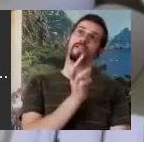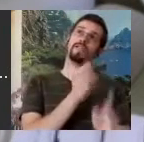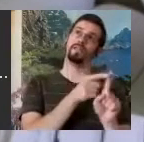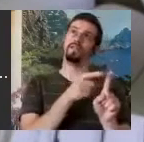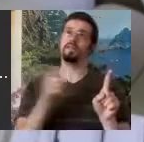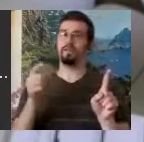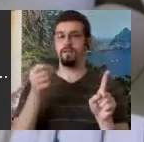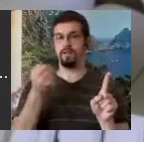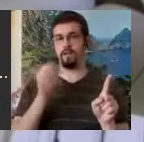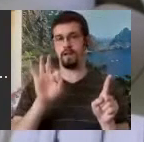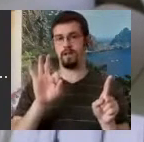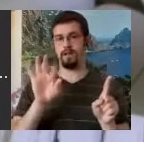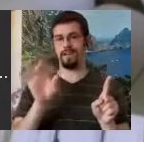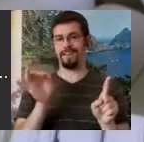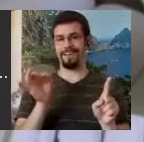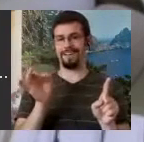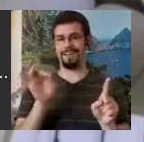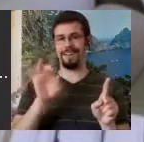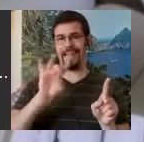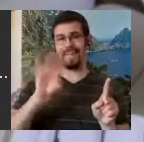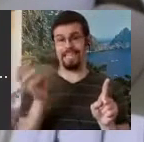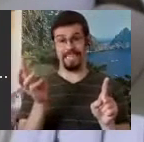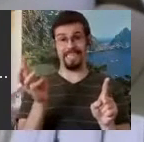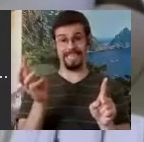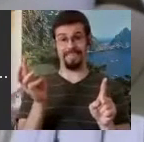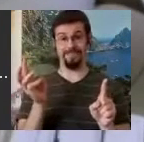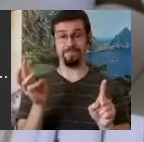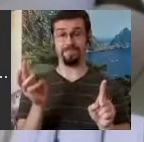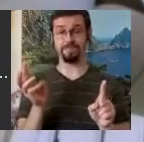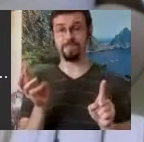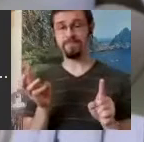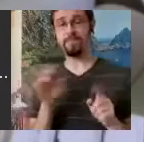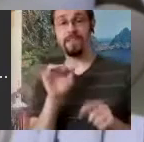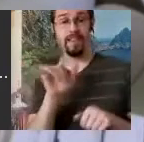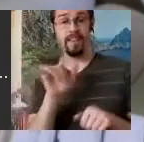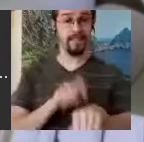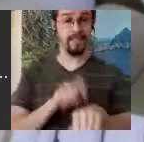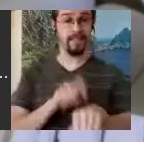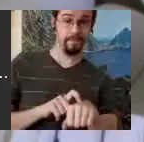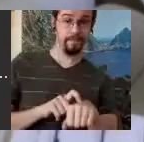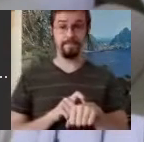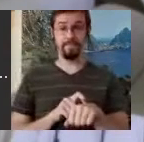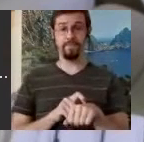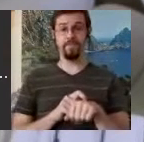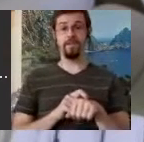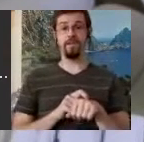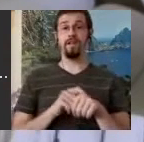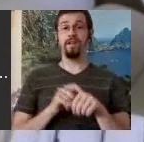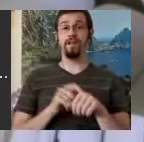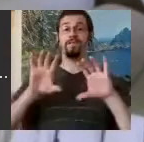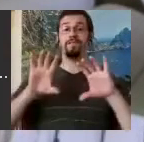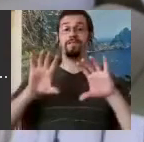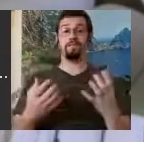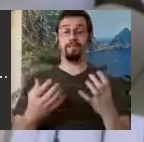time we qualified teachers and we had, I think, around 80 qualified teachers of